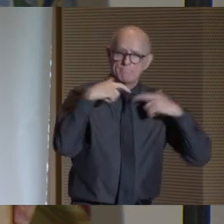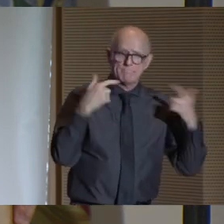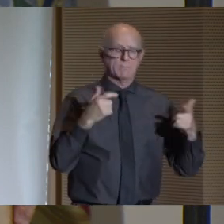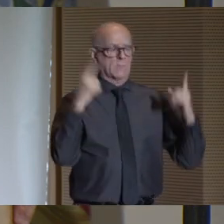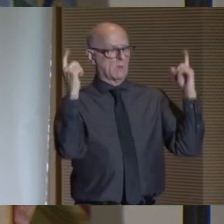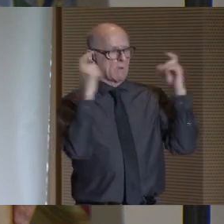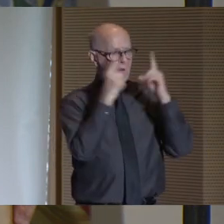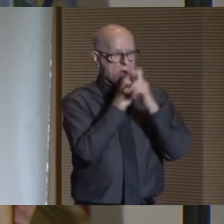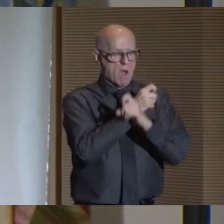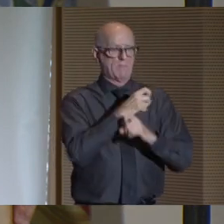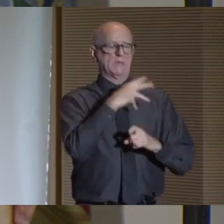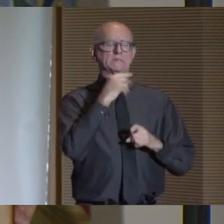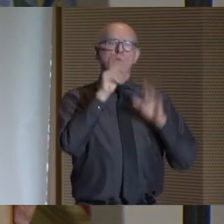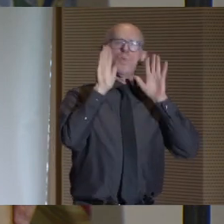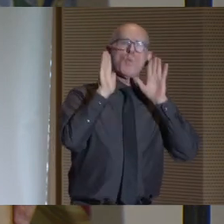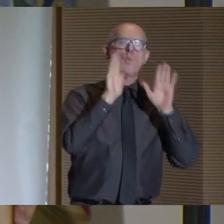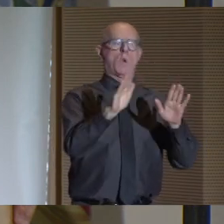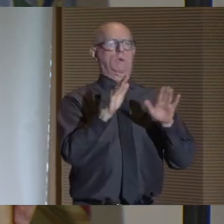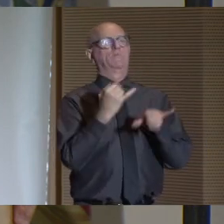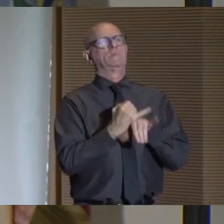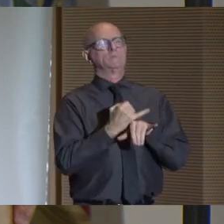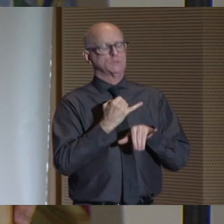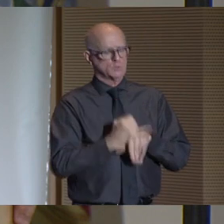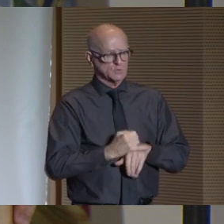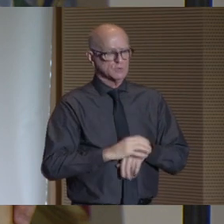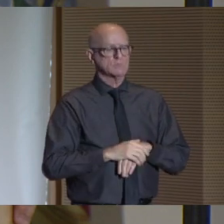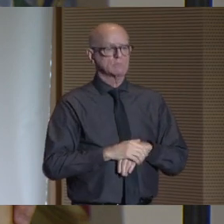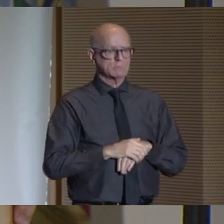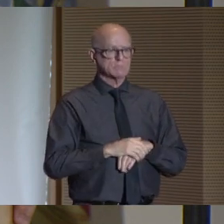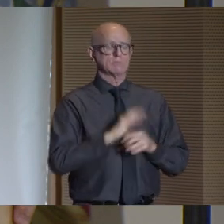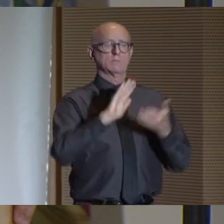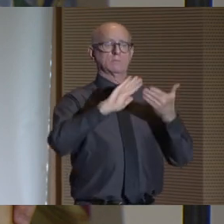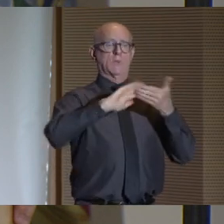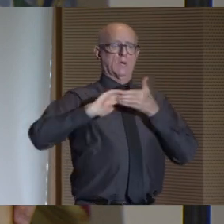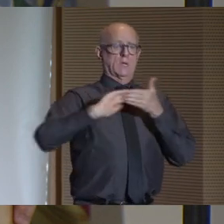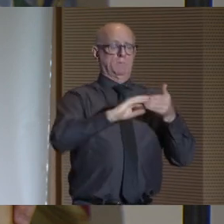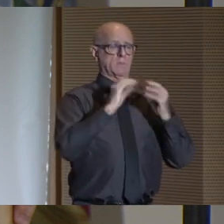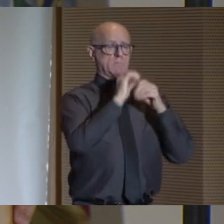CUNY is a vast and complex and wonderful institution,